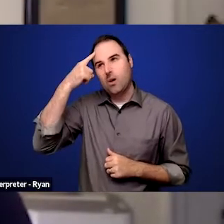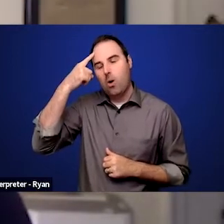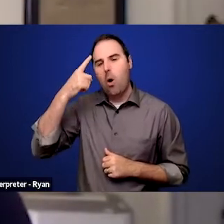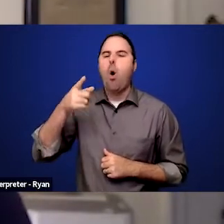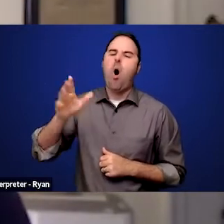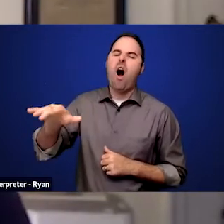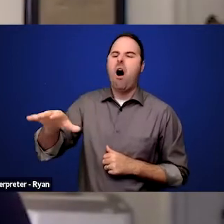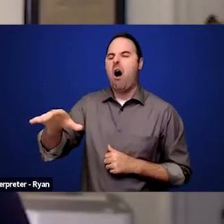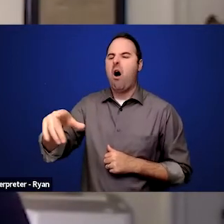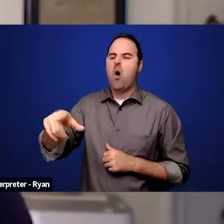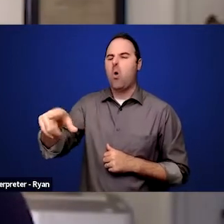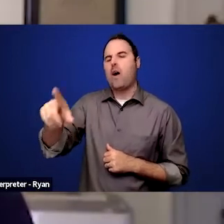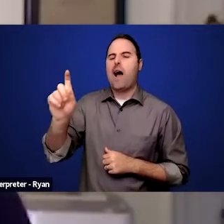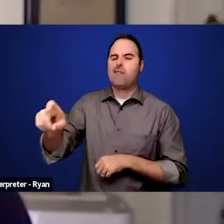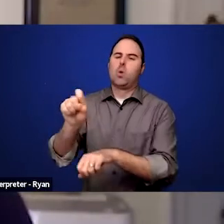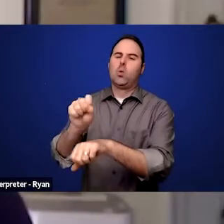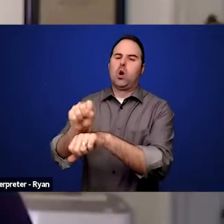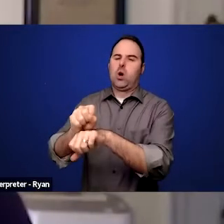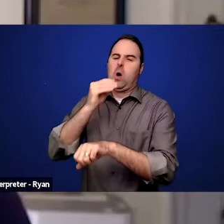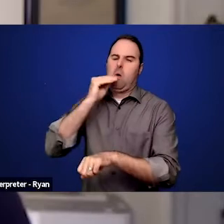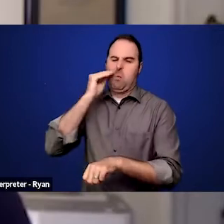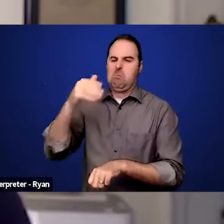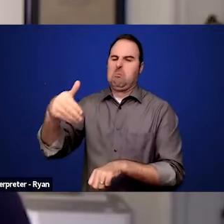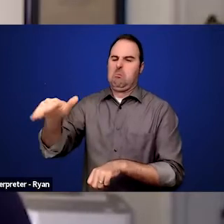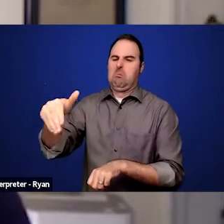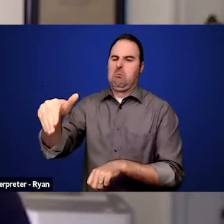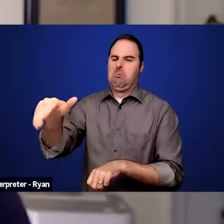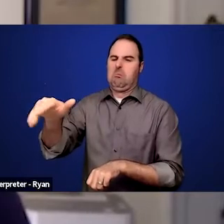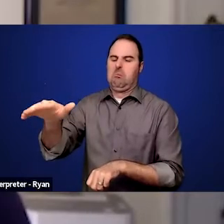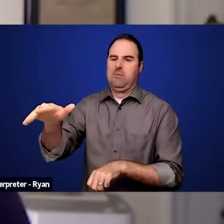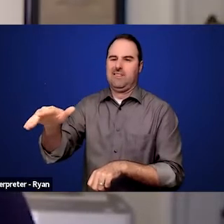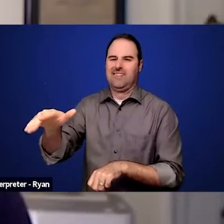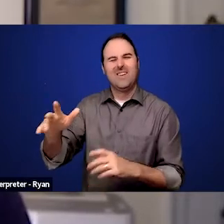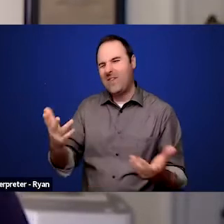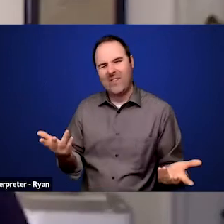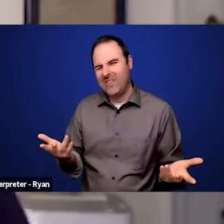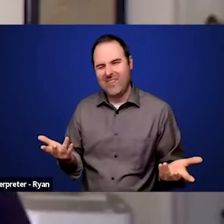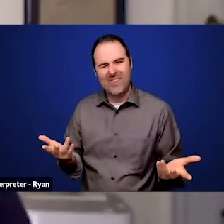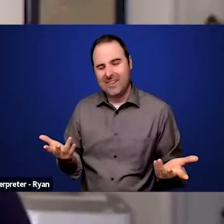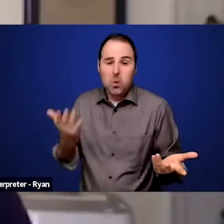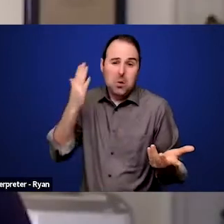obviously there are people who need those kinds of accommodation and they should be able